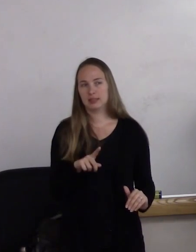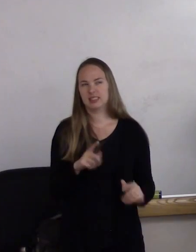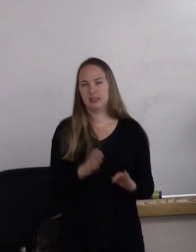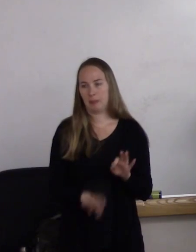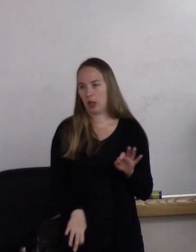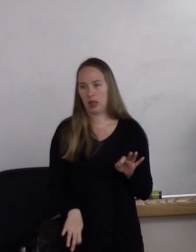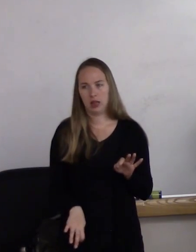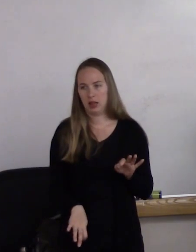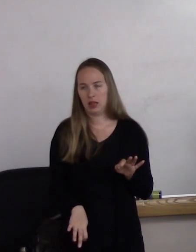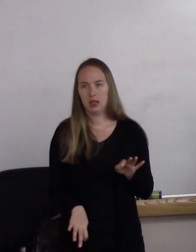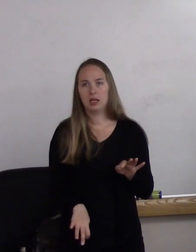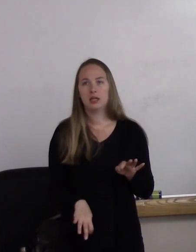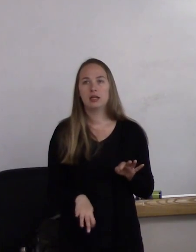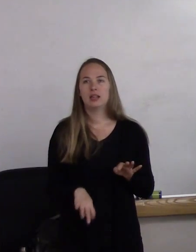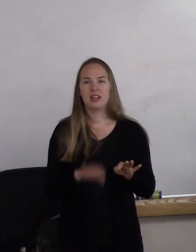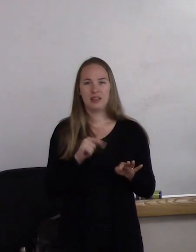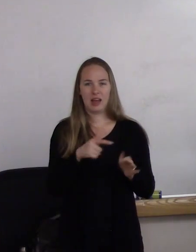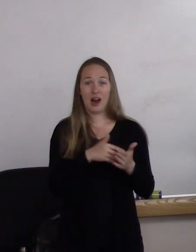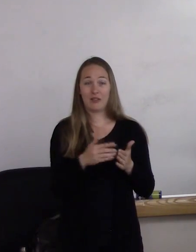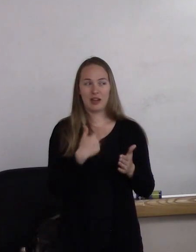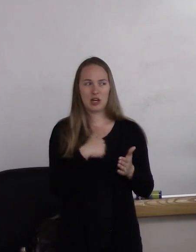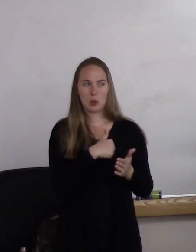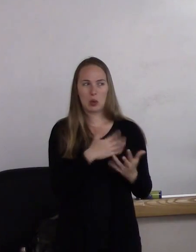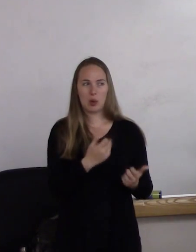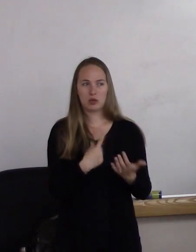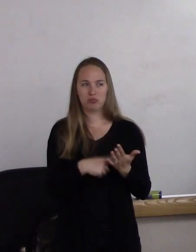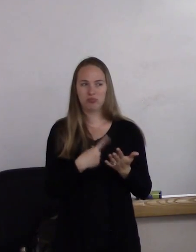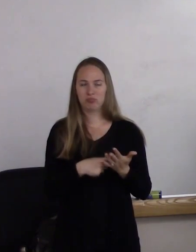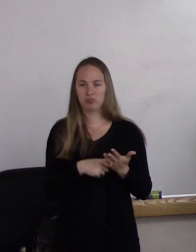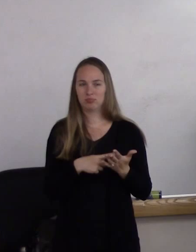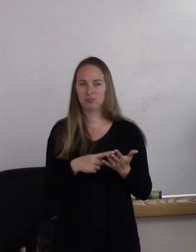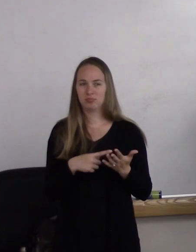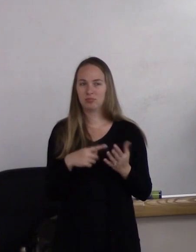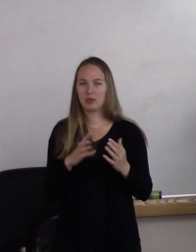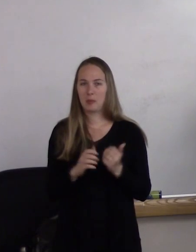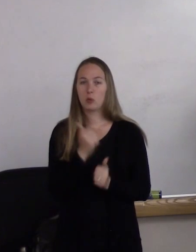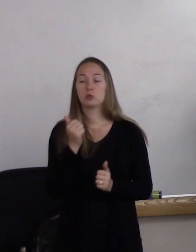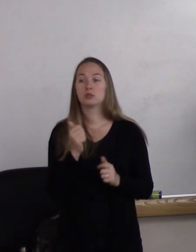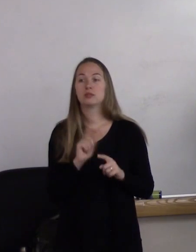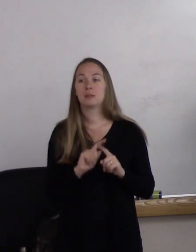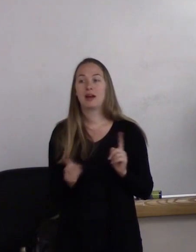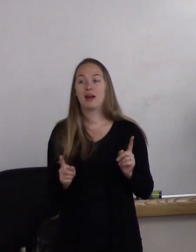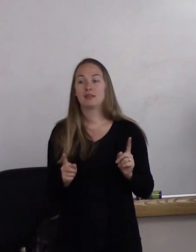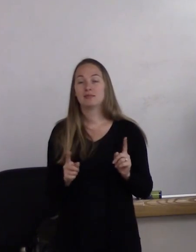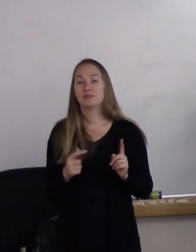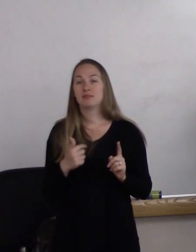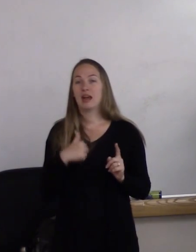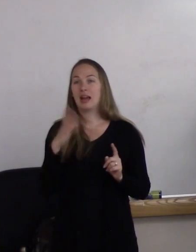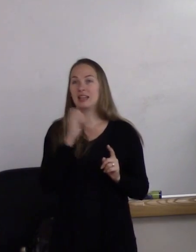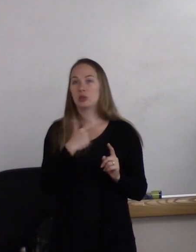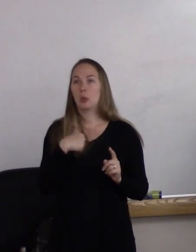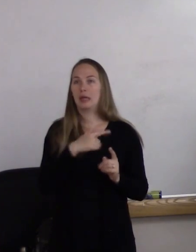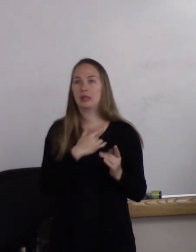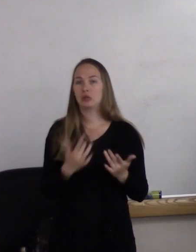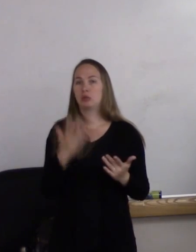and is often the one we want to talk about the most, but we evidently just glass over it because it's become